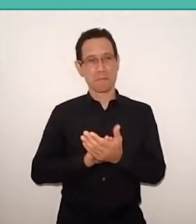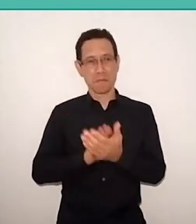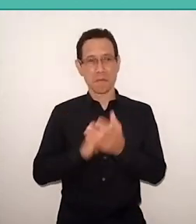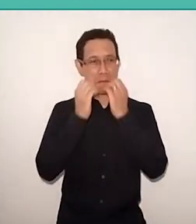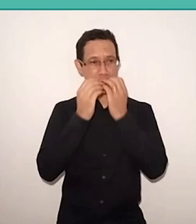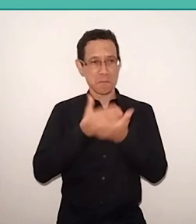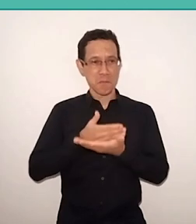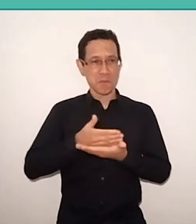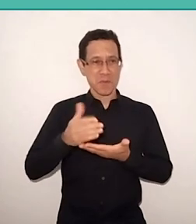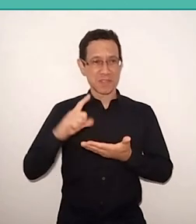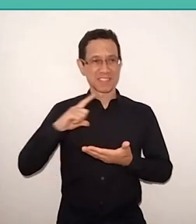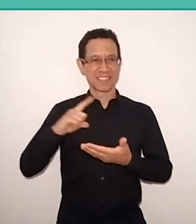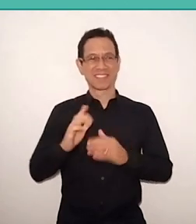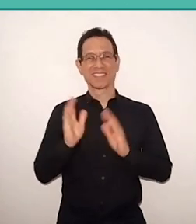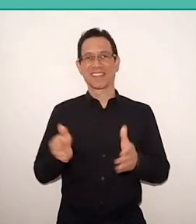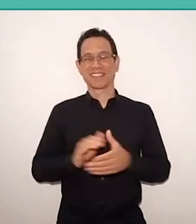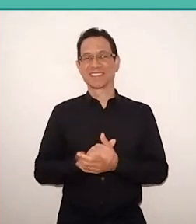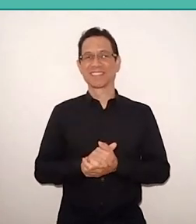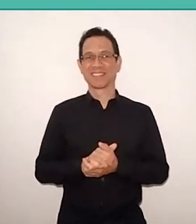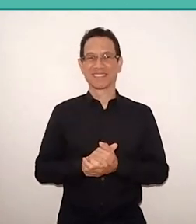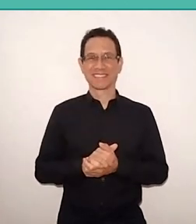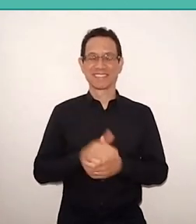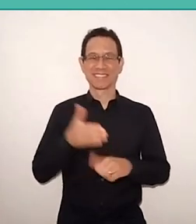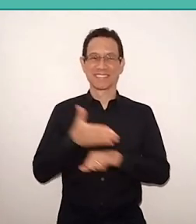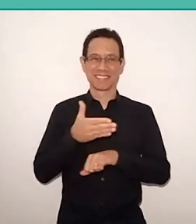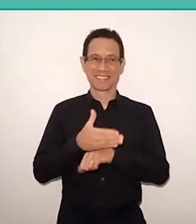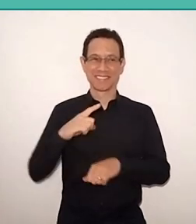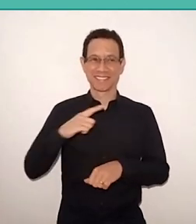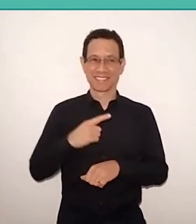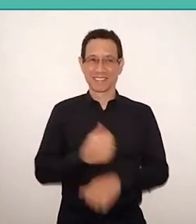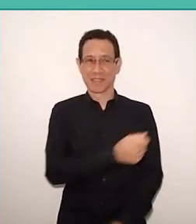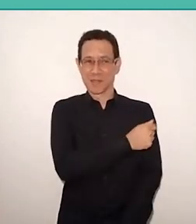We have here participating many pedagogy students,